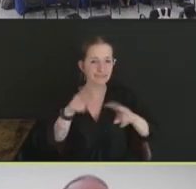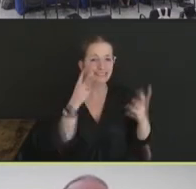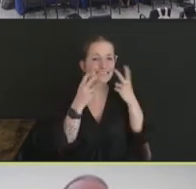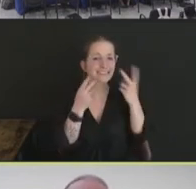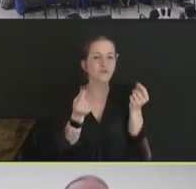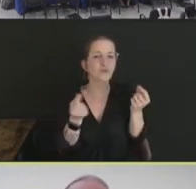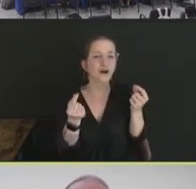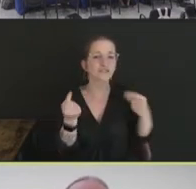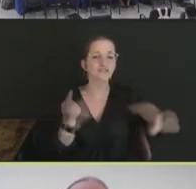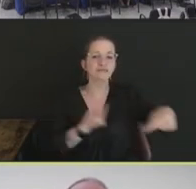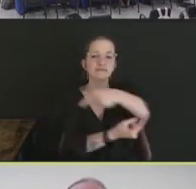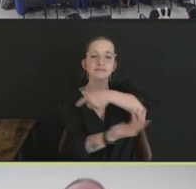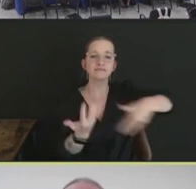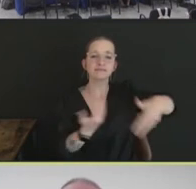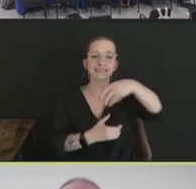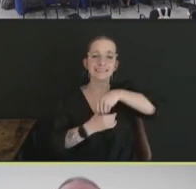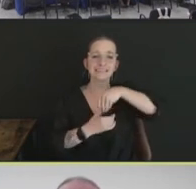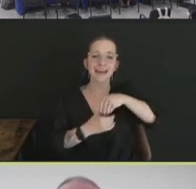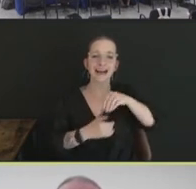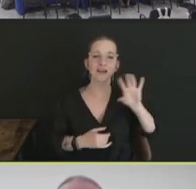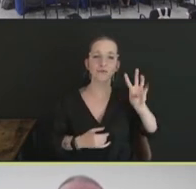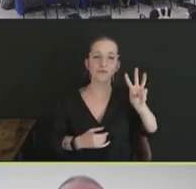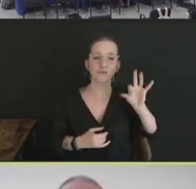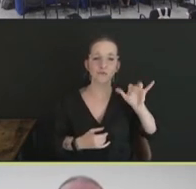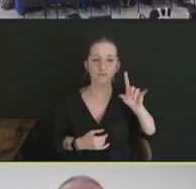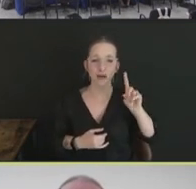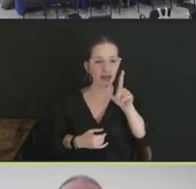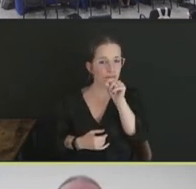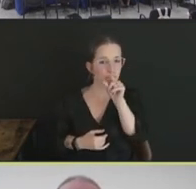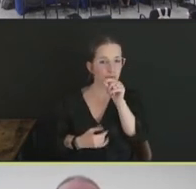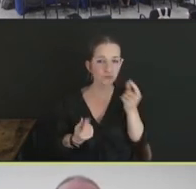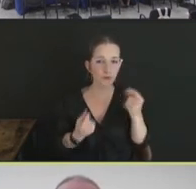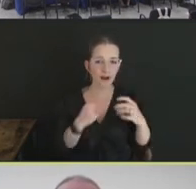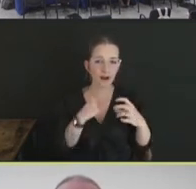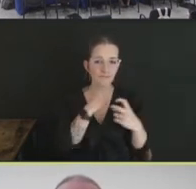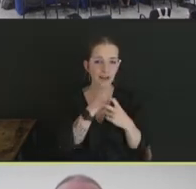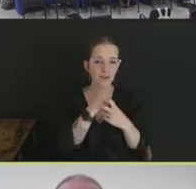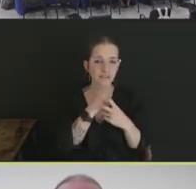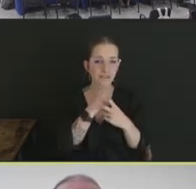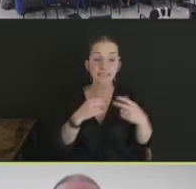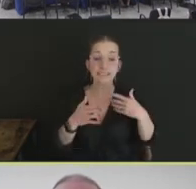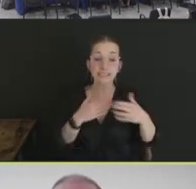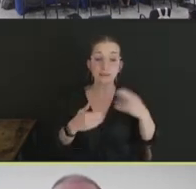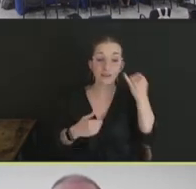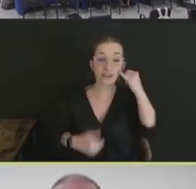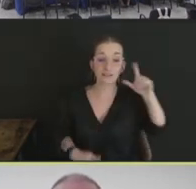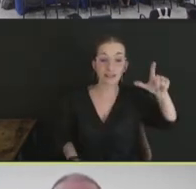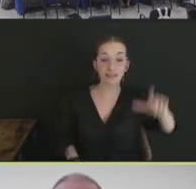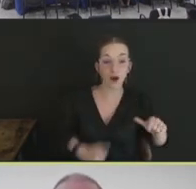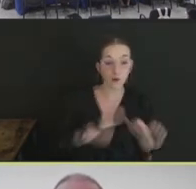birds out there. Again, these viruses -- low path and high path viruses circulate in wild birds,